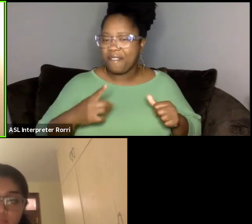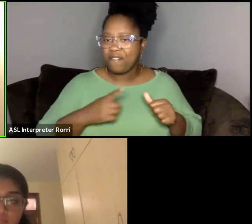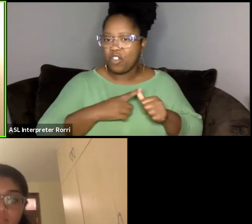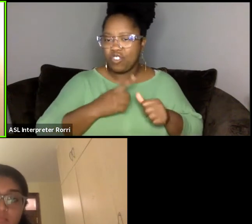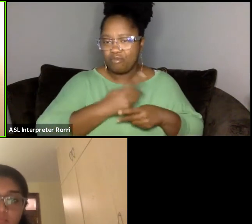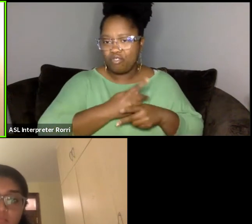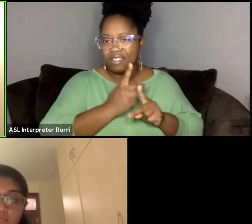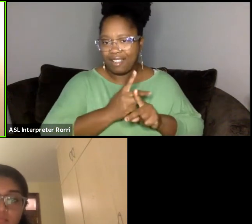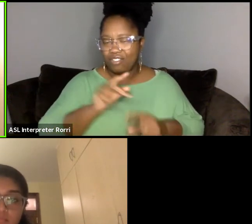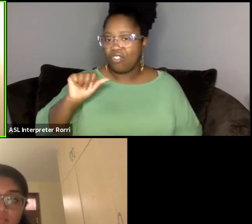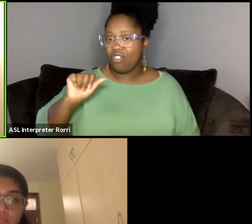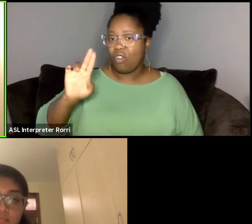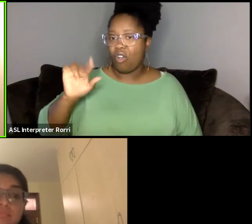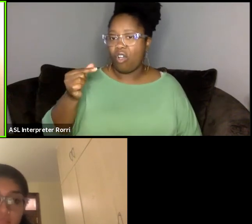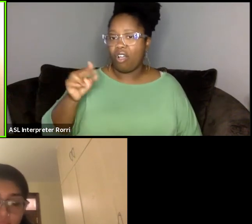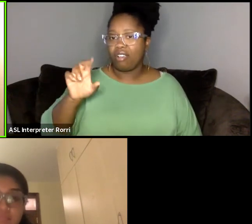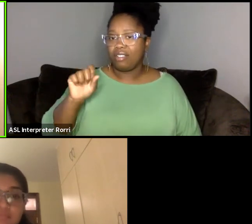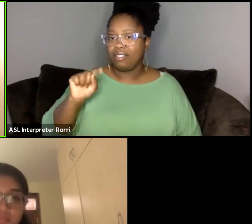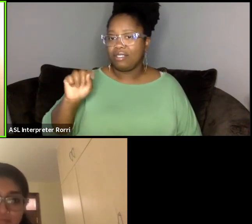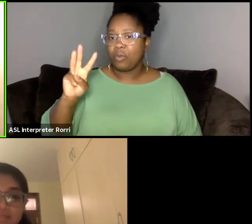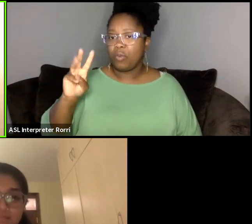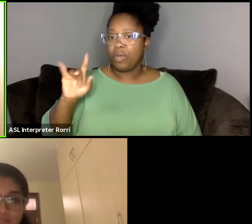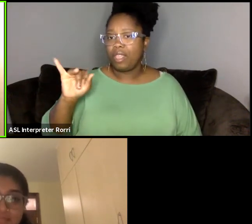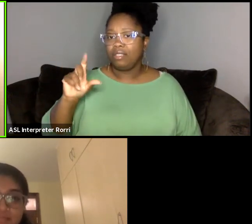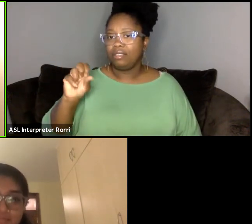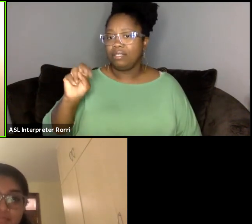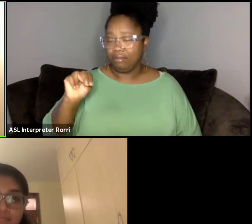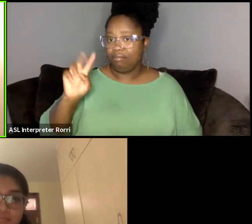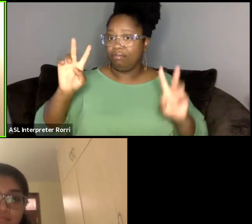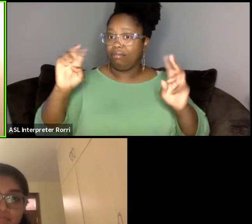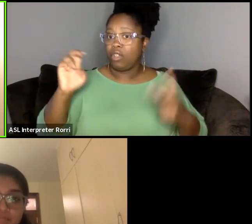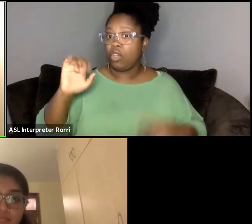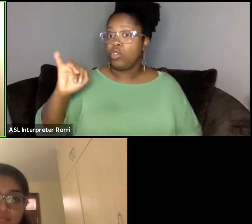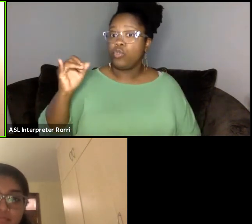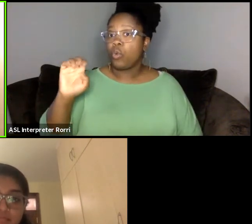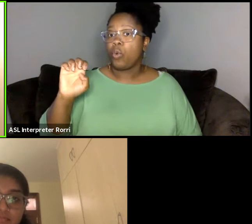"Joe Turner's Come and Gone," which is, has wonderful roles,